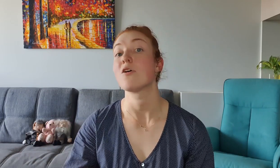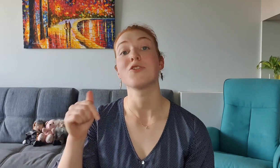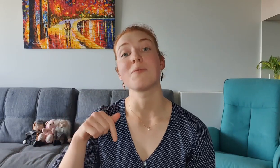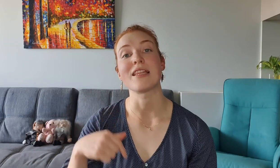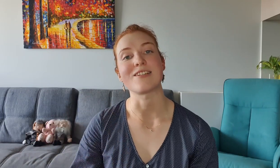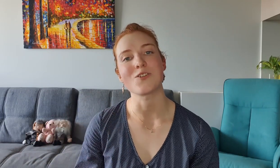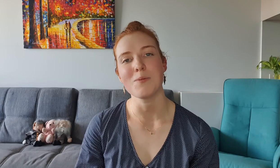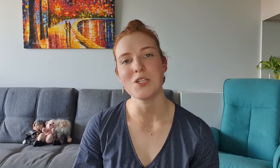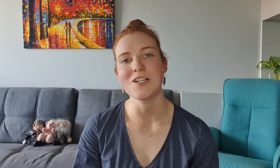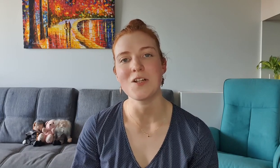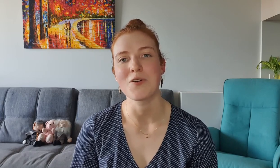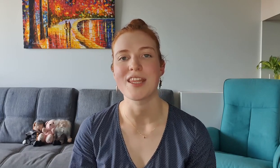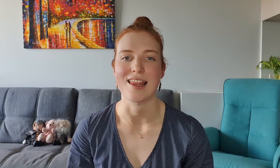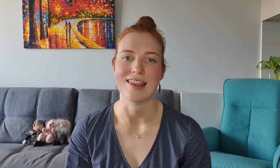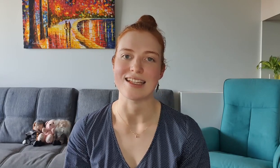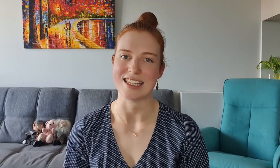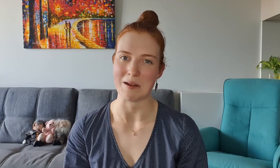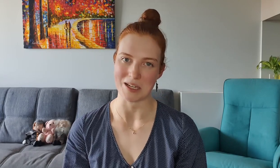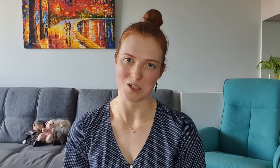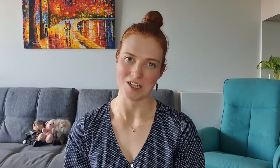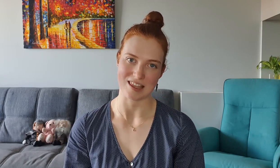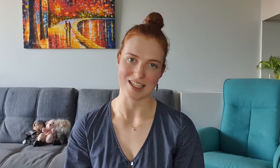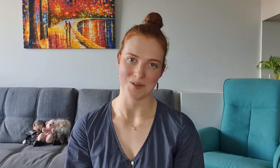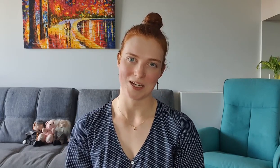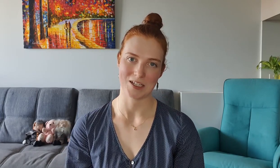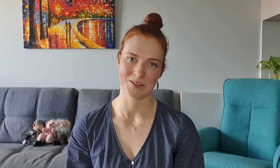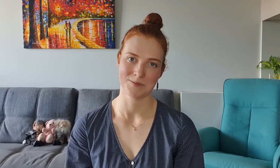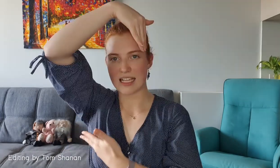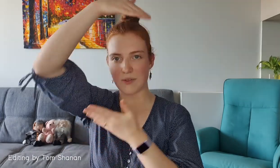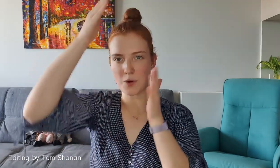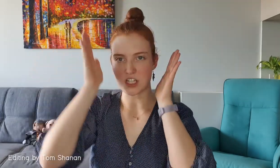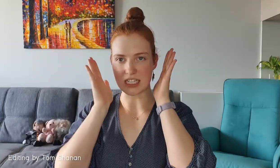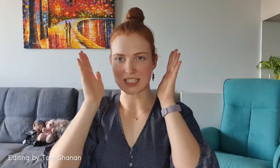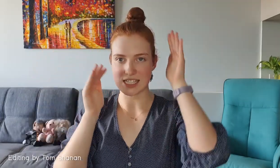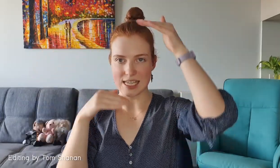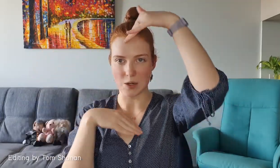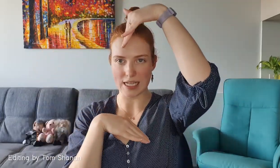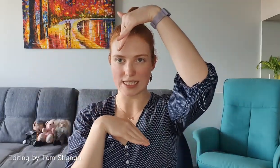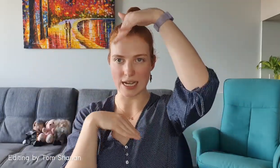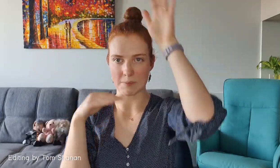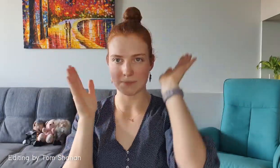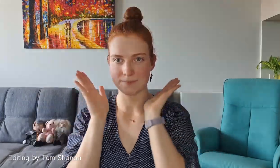They'll also be in the description along with other things that i mention in this video Thanks for watching, see you next time